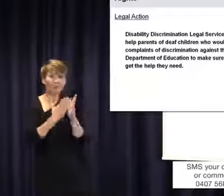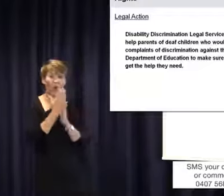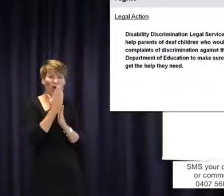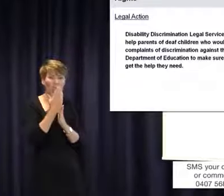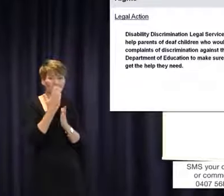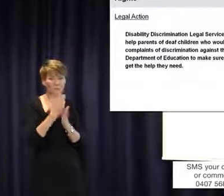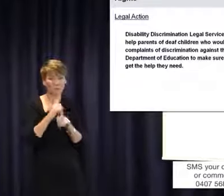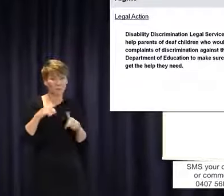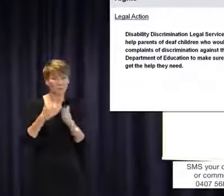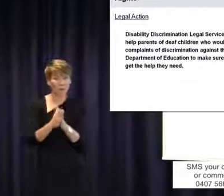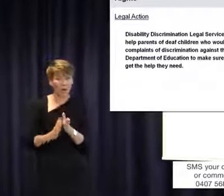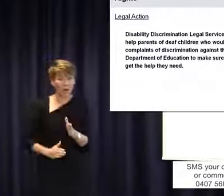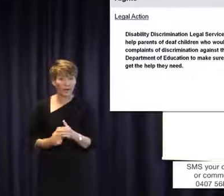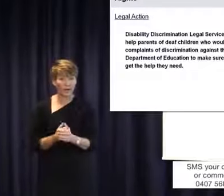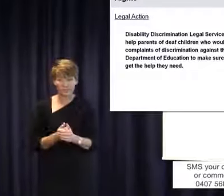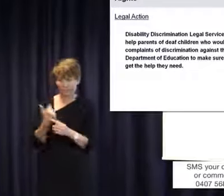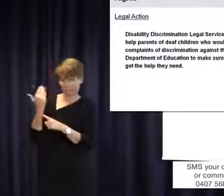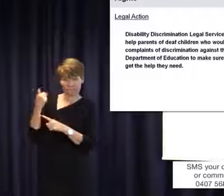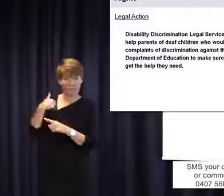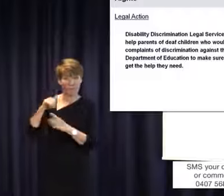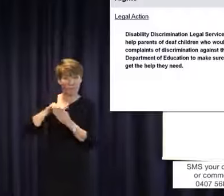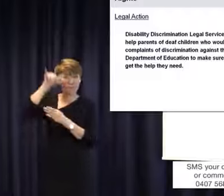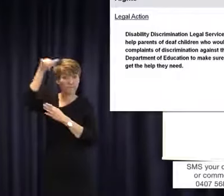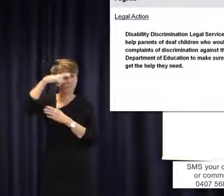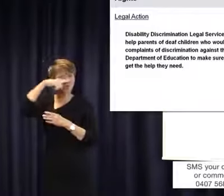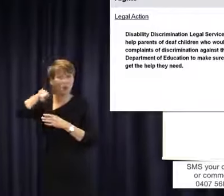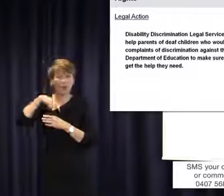recently, I was watching the interpreter in the corner of the TV, which they've had for